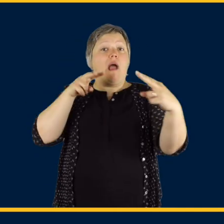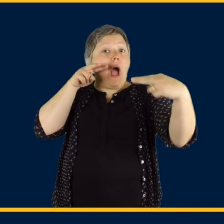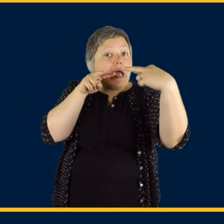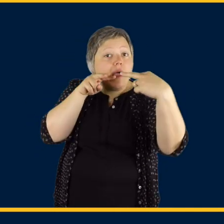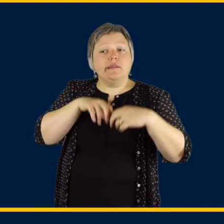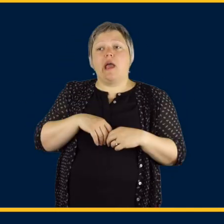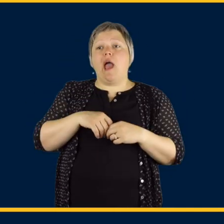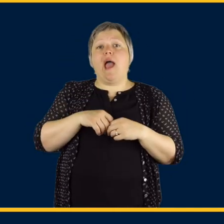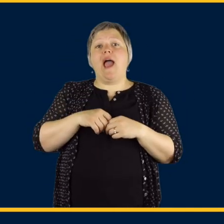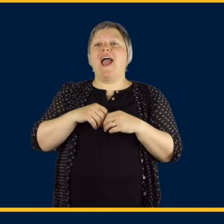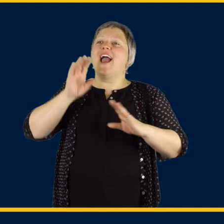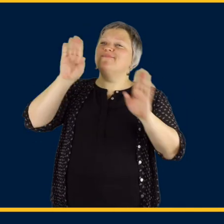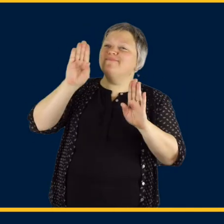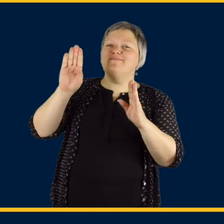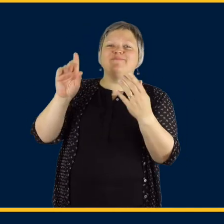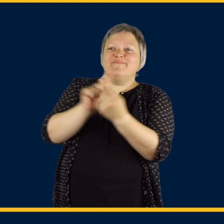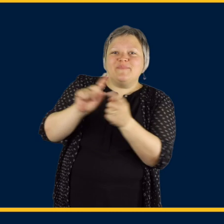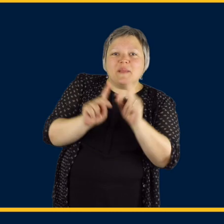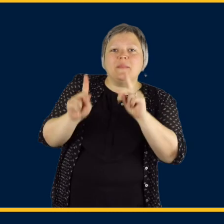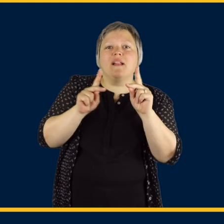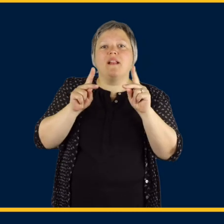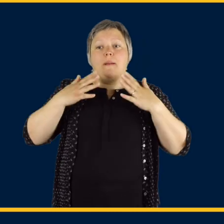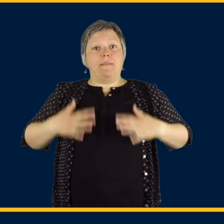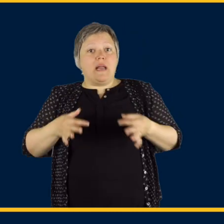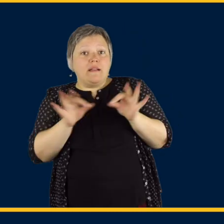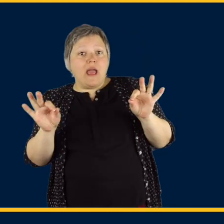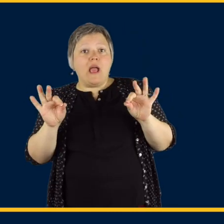This can range from making eye contact, to greeting people, to joking around with friends,